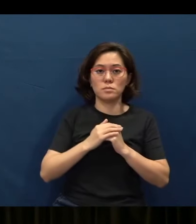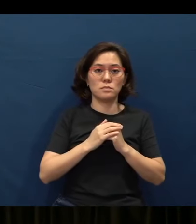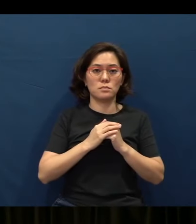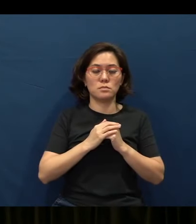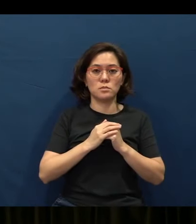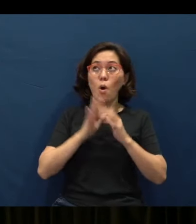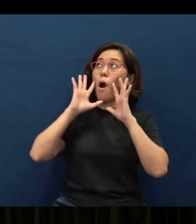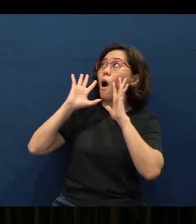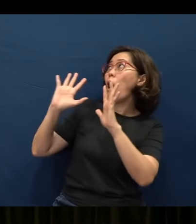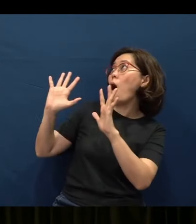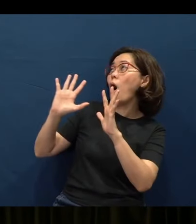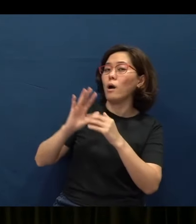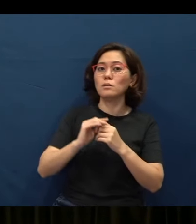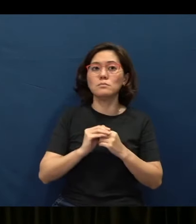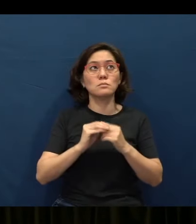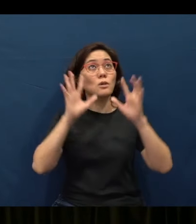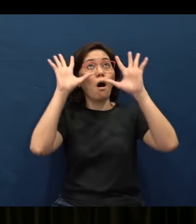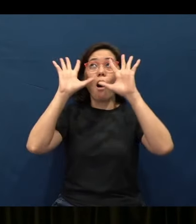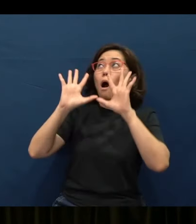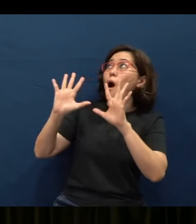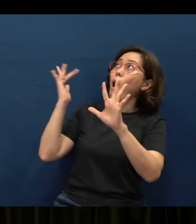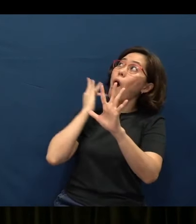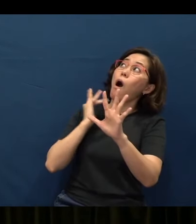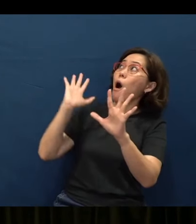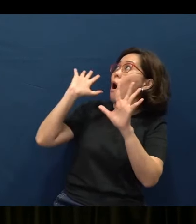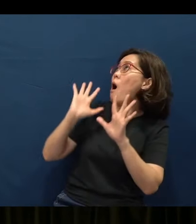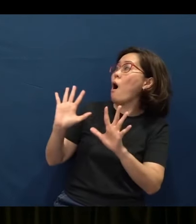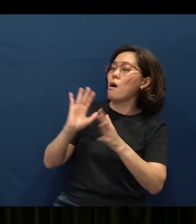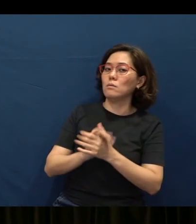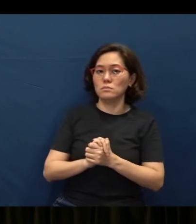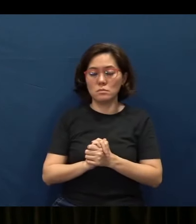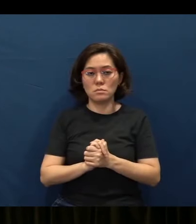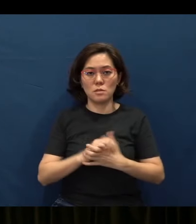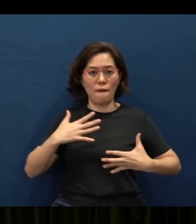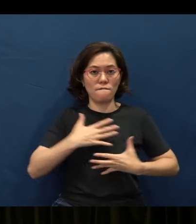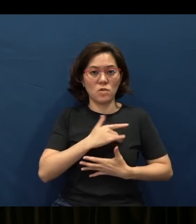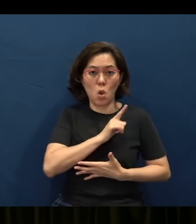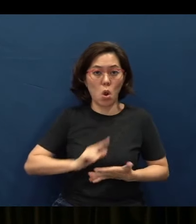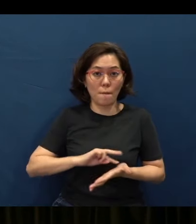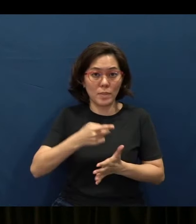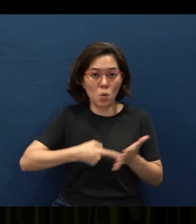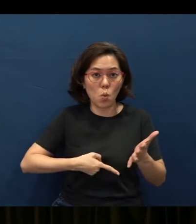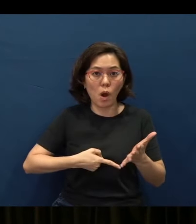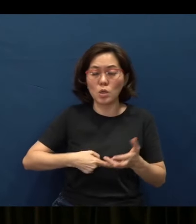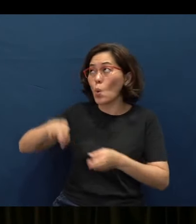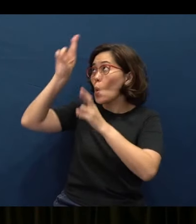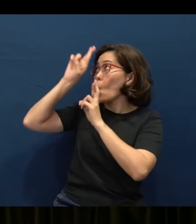And awe - a sense of awe. So to fear the Lord is really that referential awe